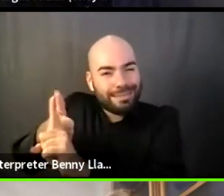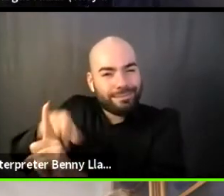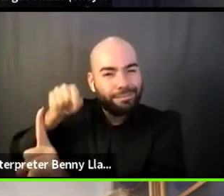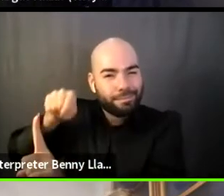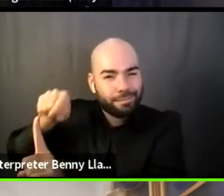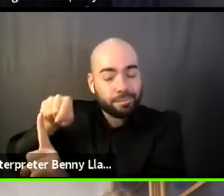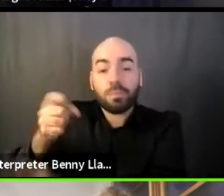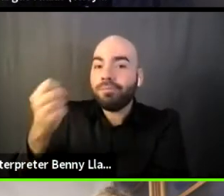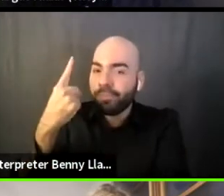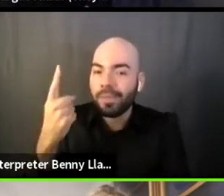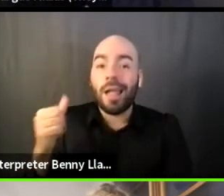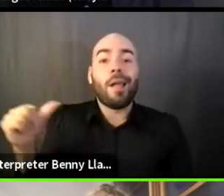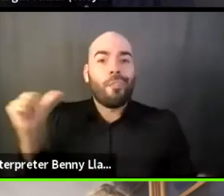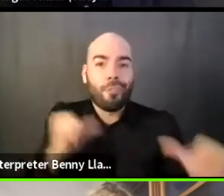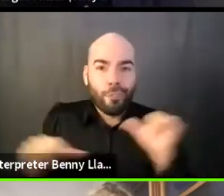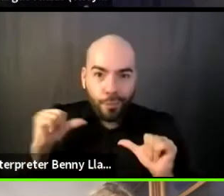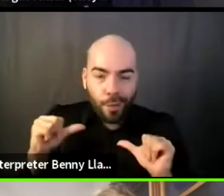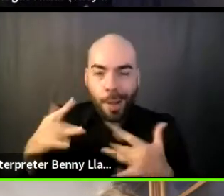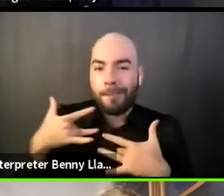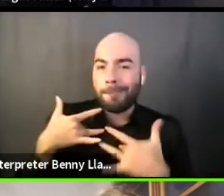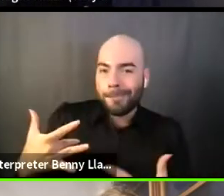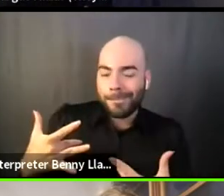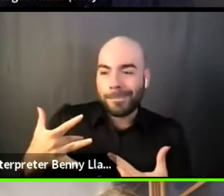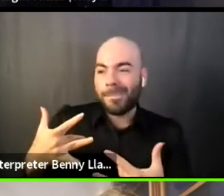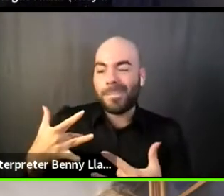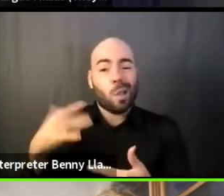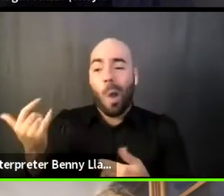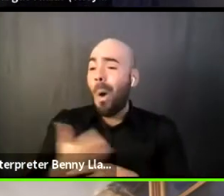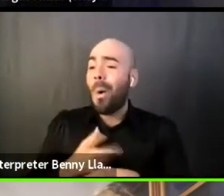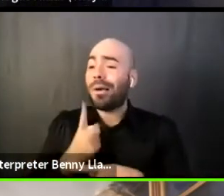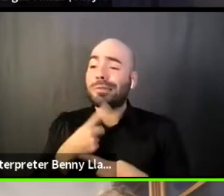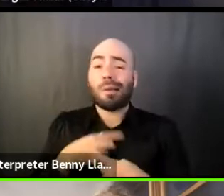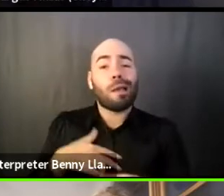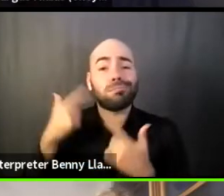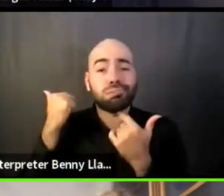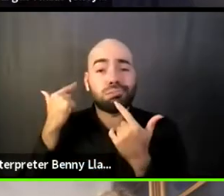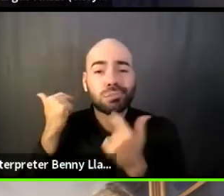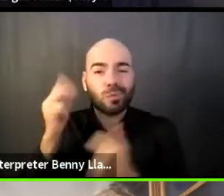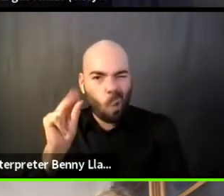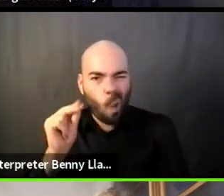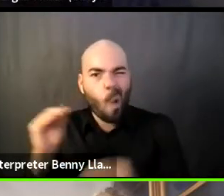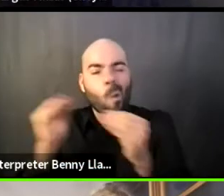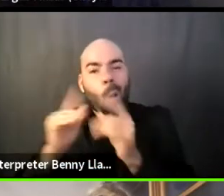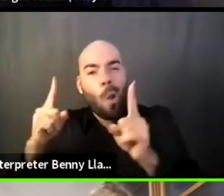a very goal oriented art form, right? In a lot of ways we're working towards an opening